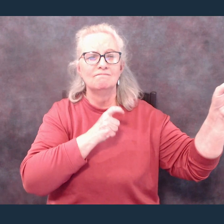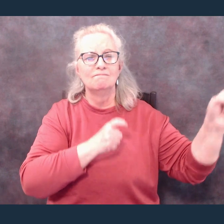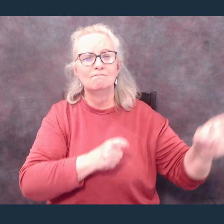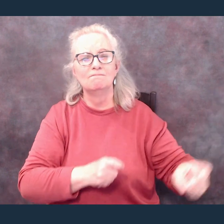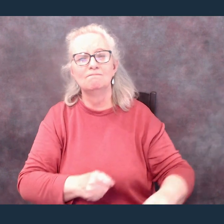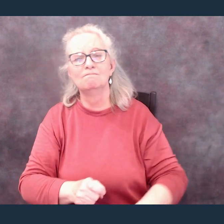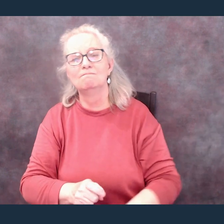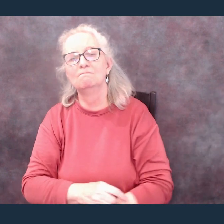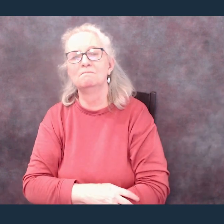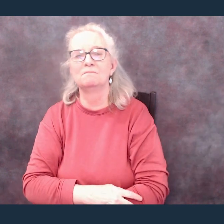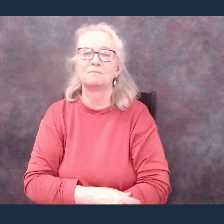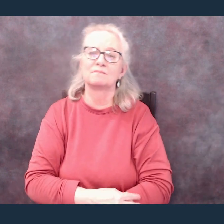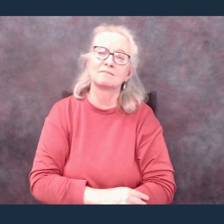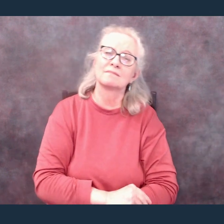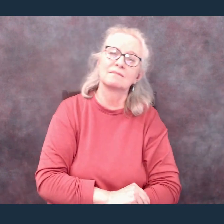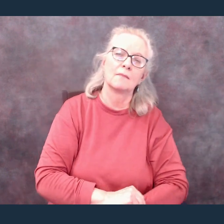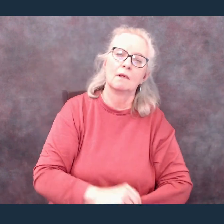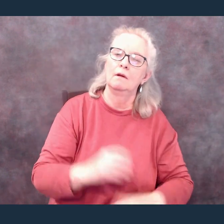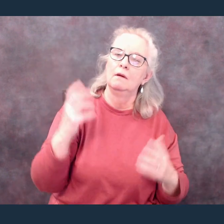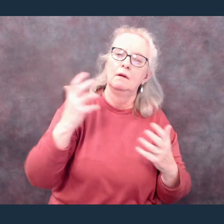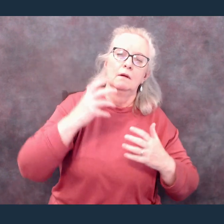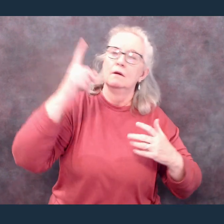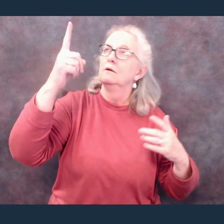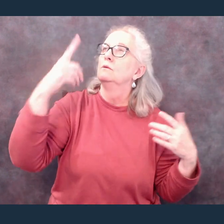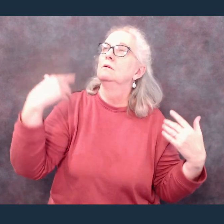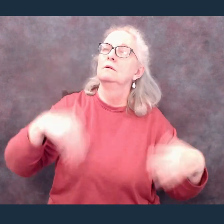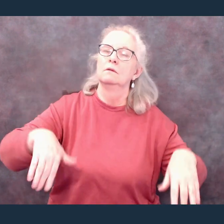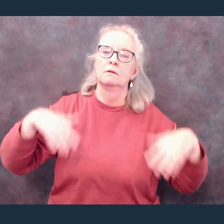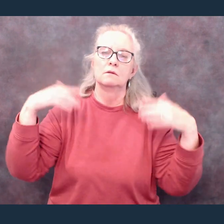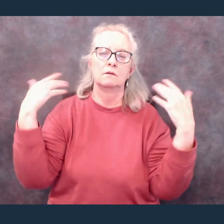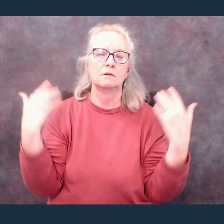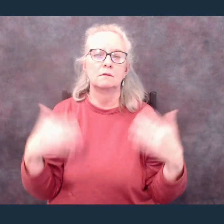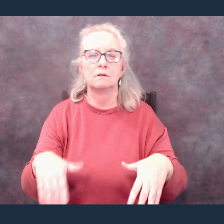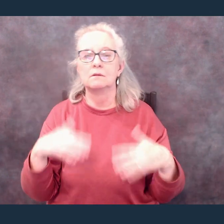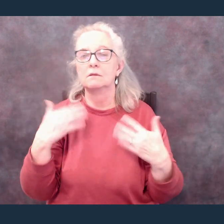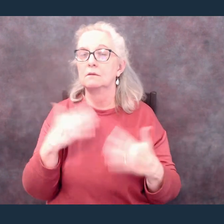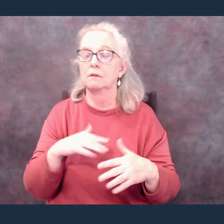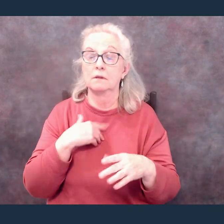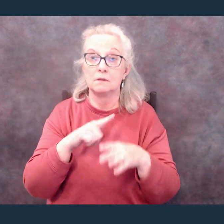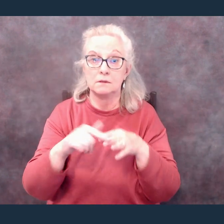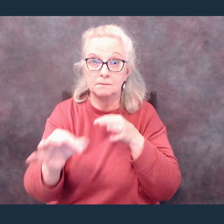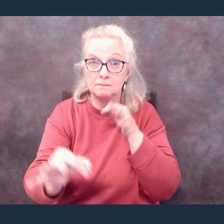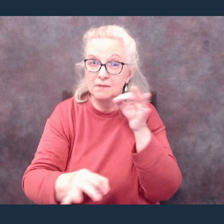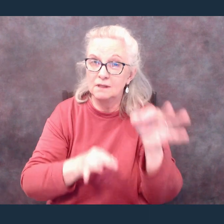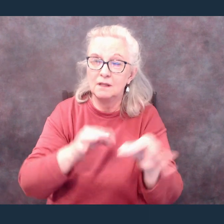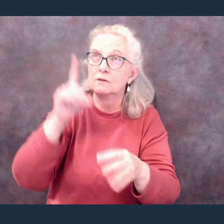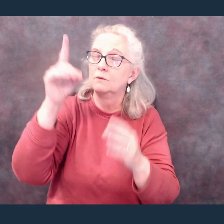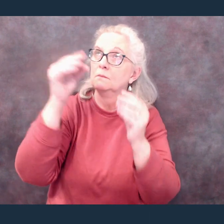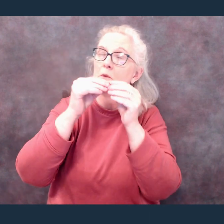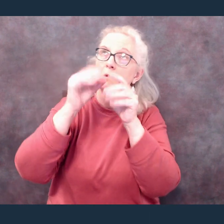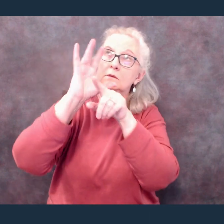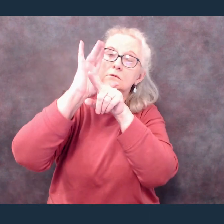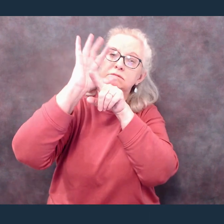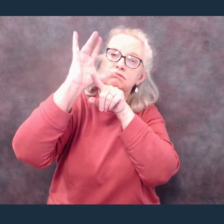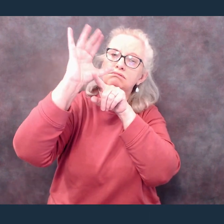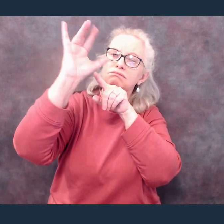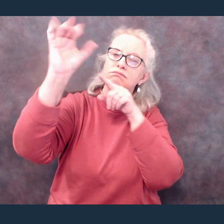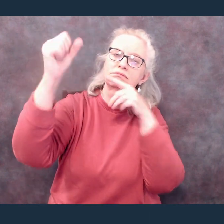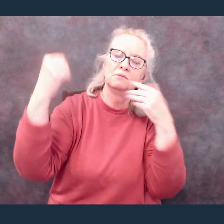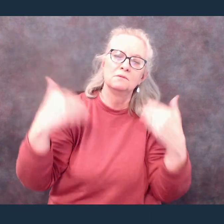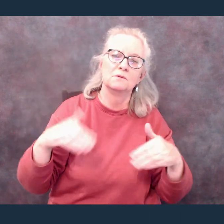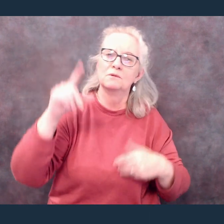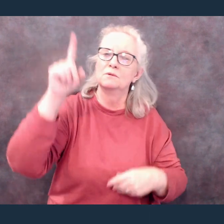You are more, You are more Than my words will ever say